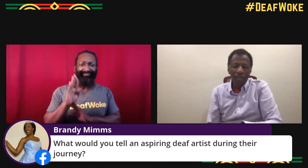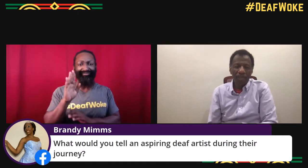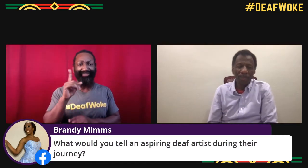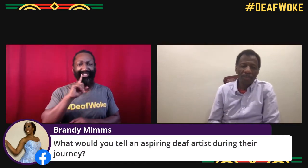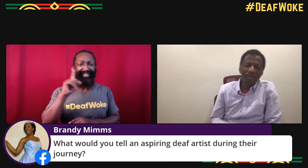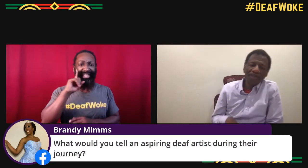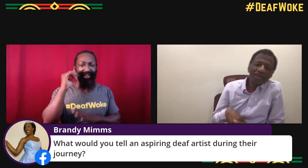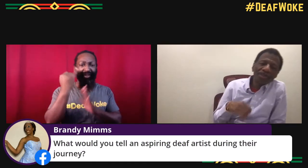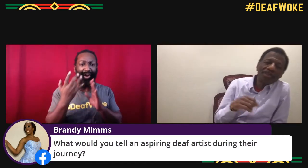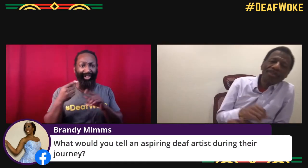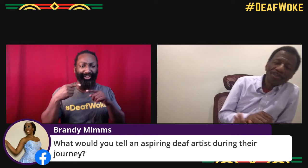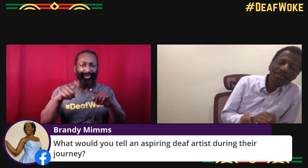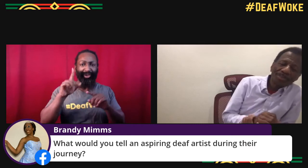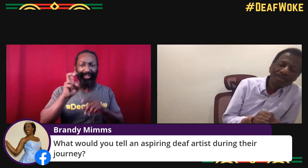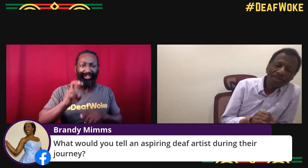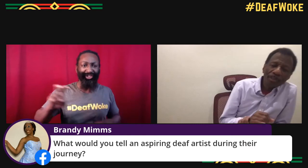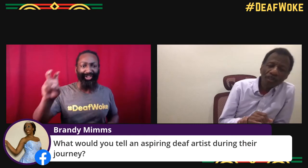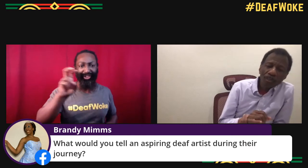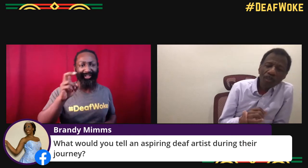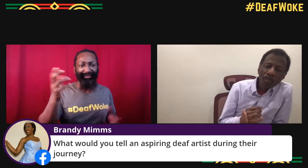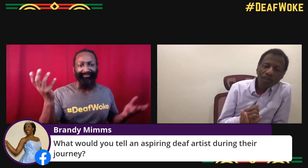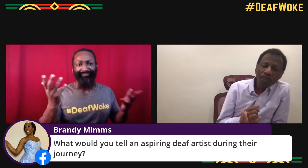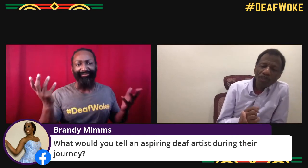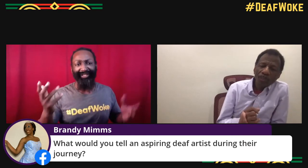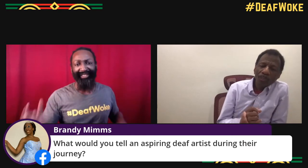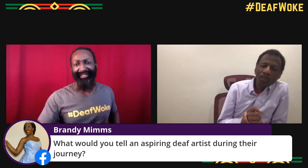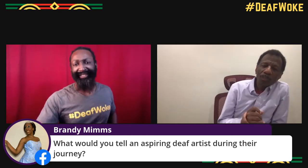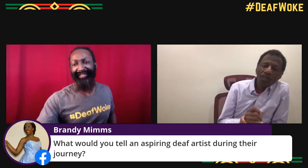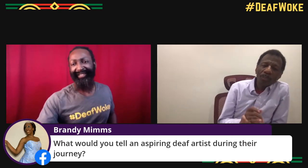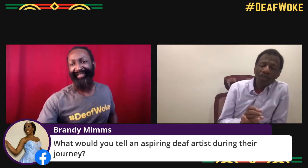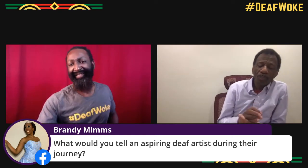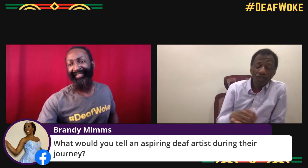What would you tell an aspiring deaf artist during their journey?